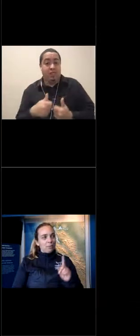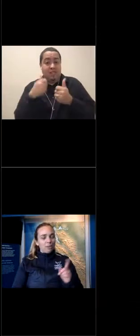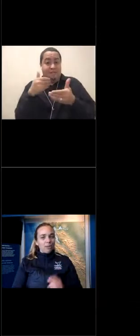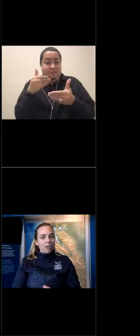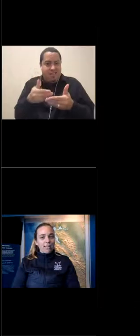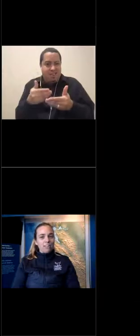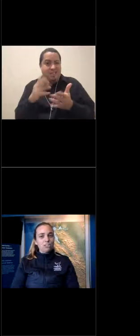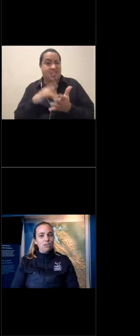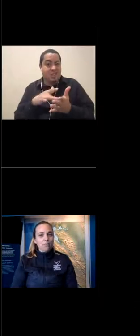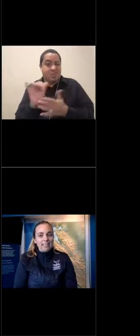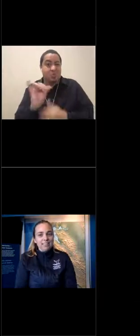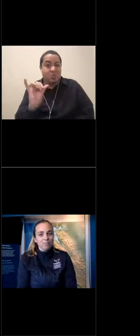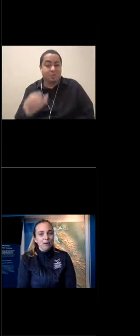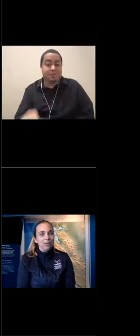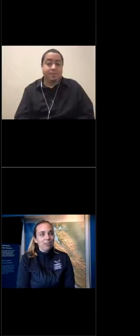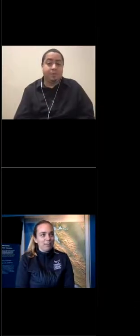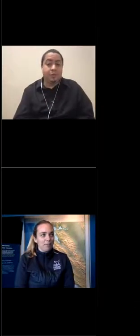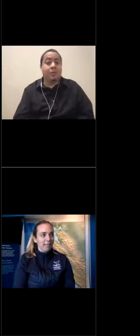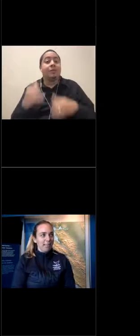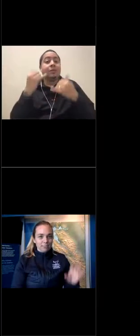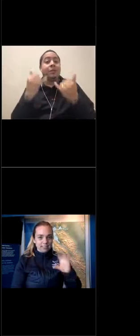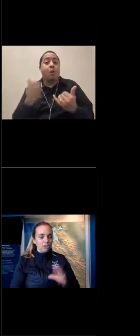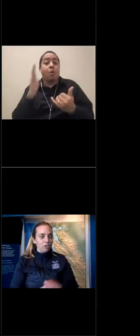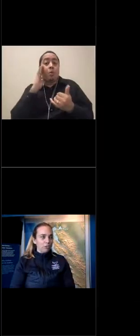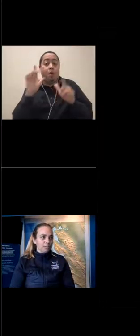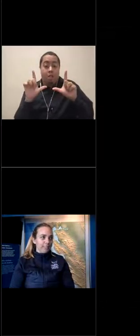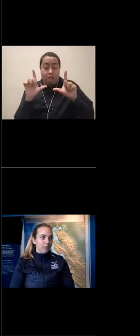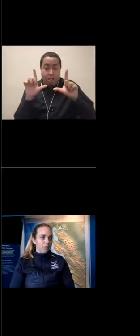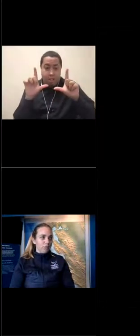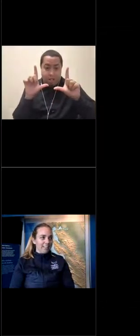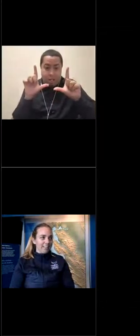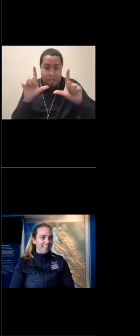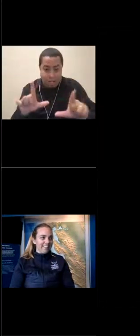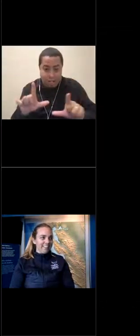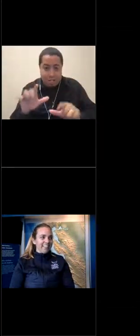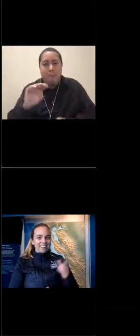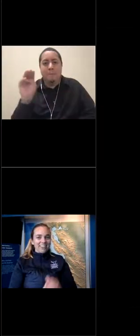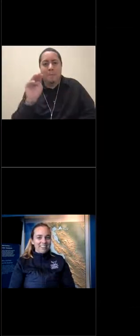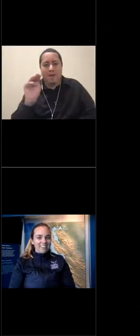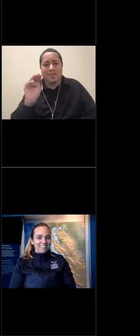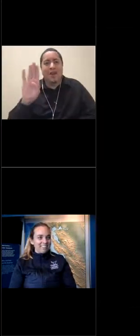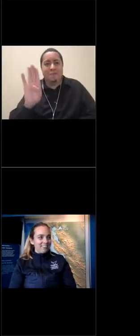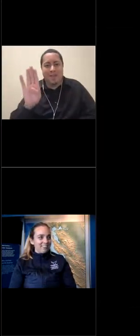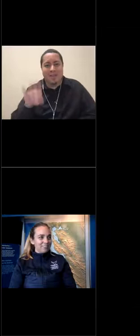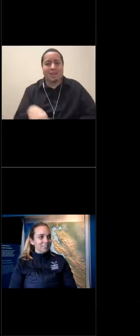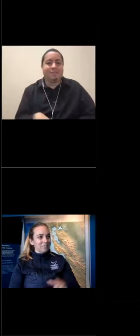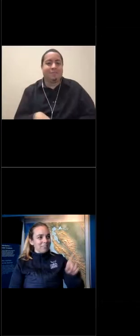We're going to go ahead and zoom in to Monterey Bay, the central coast of California and start here in Santa Cruz.